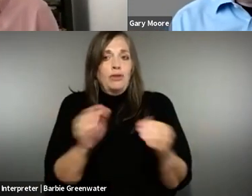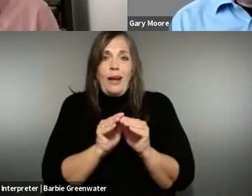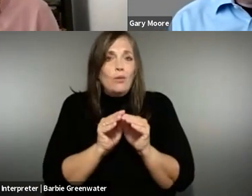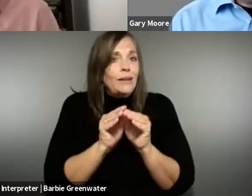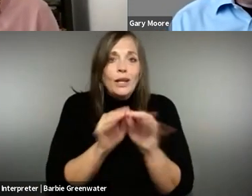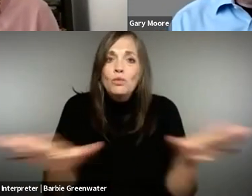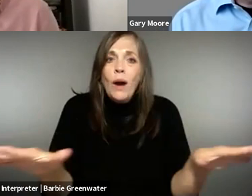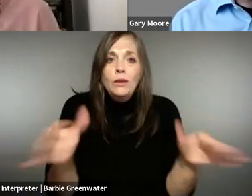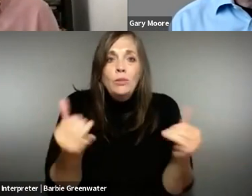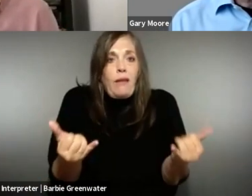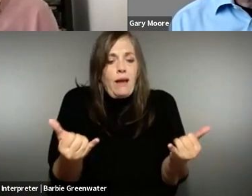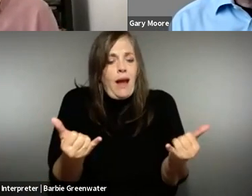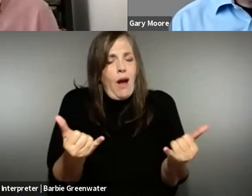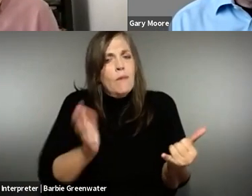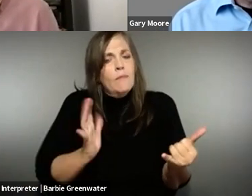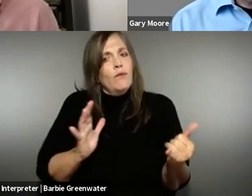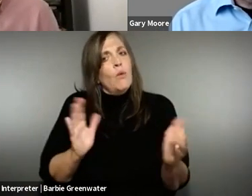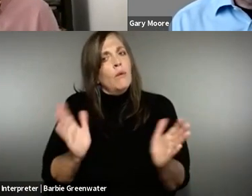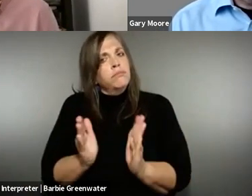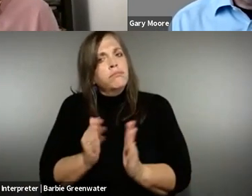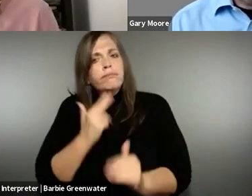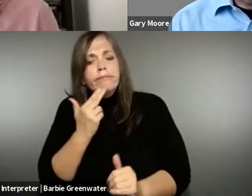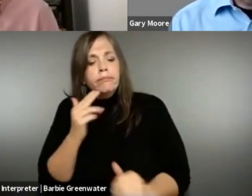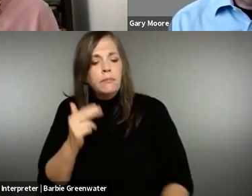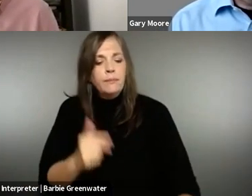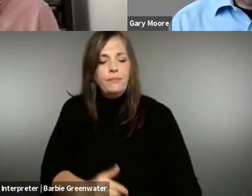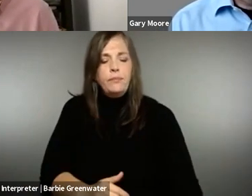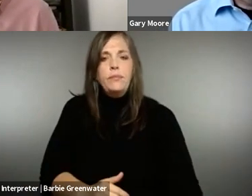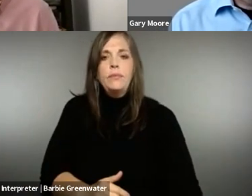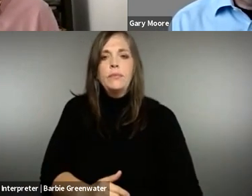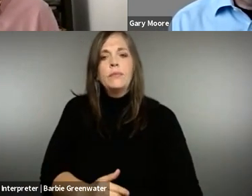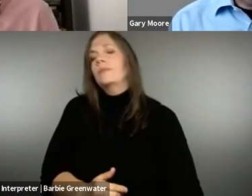phone use, the apps use wasn't as extensive and ubiquitous